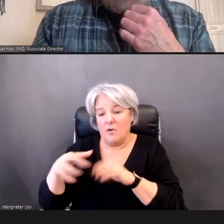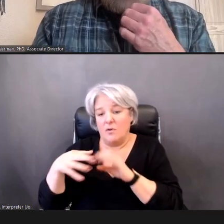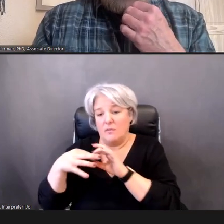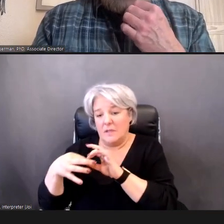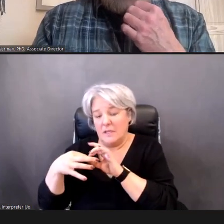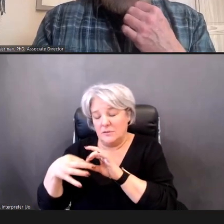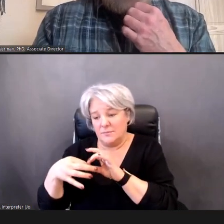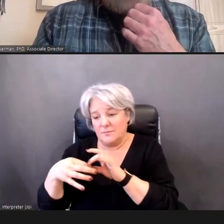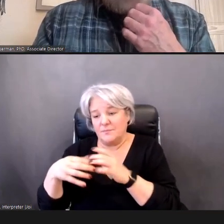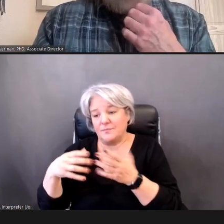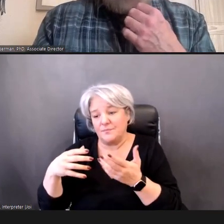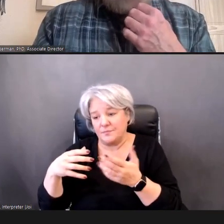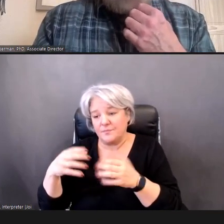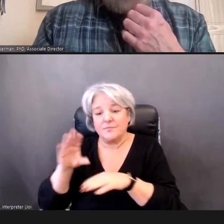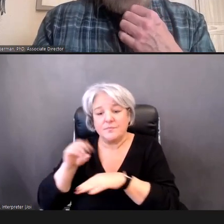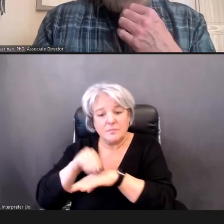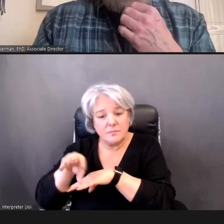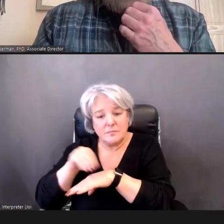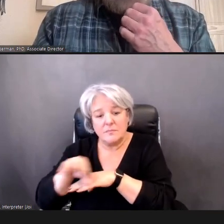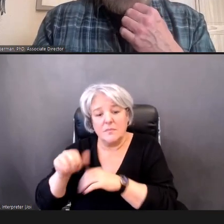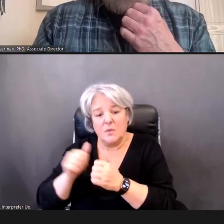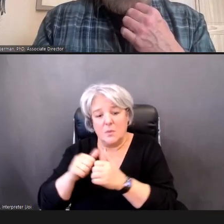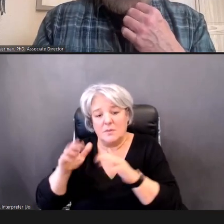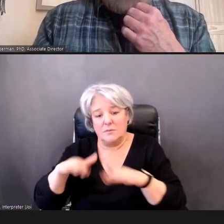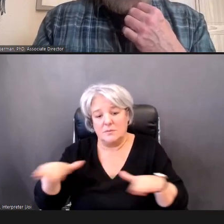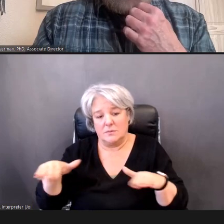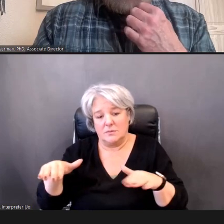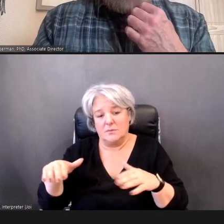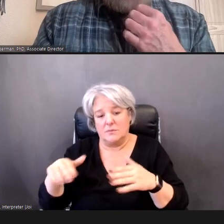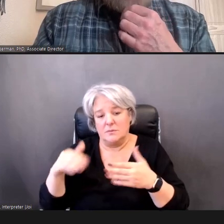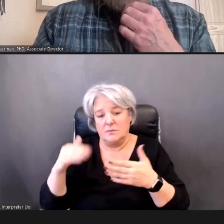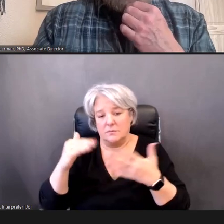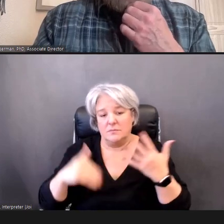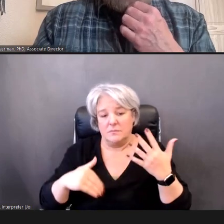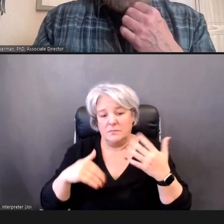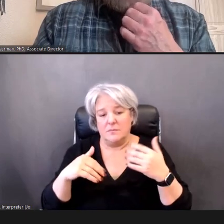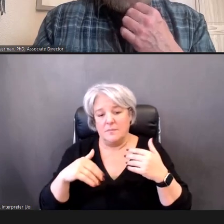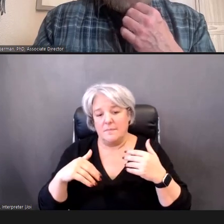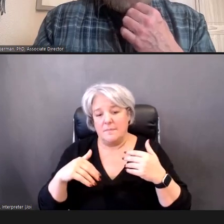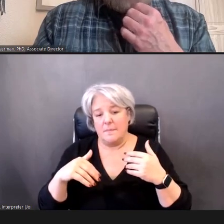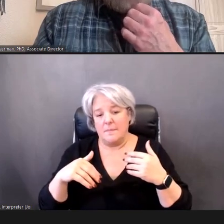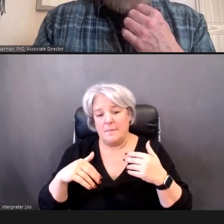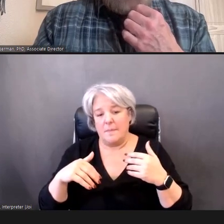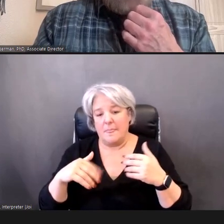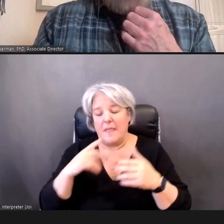audiologist that can figure out and help you outline a back up plan.